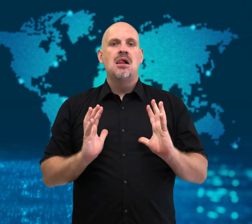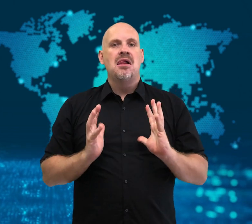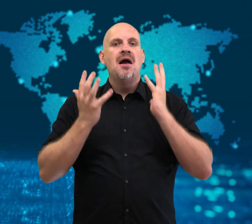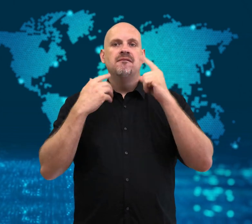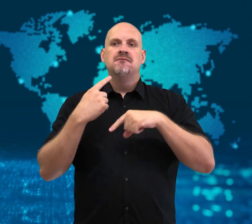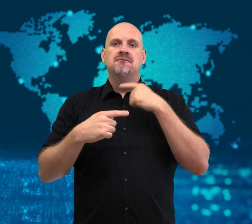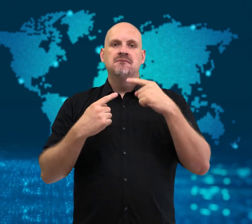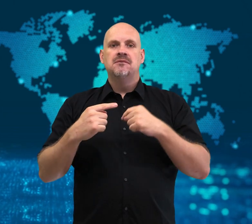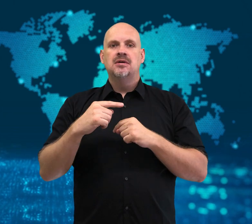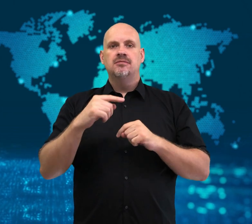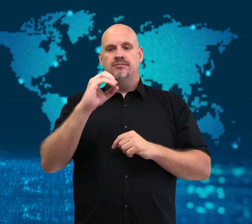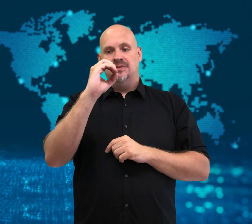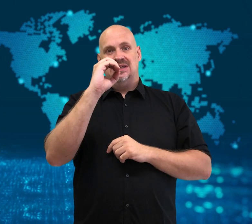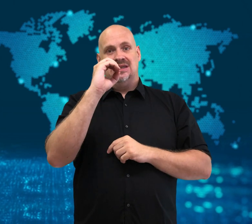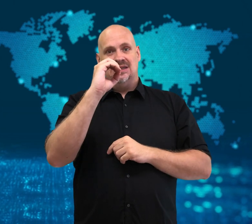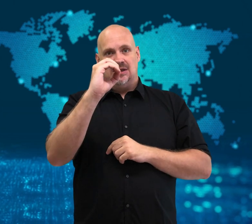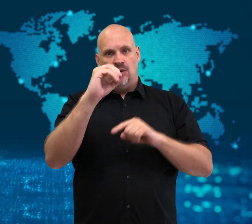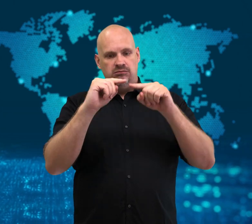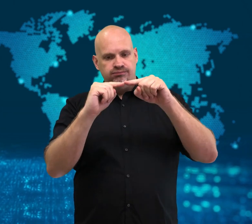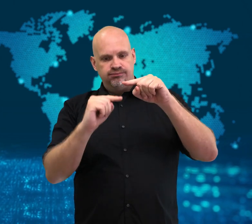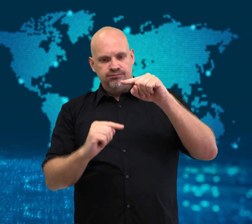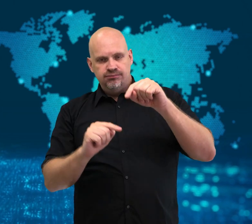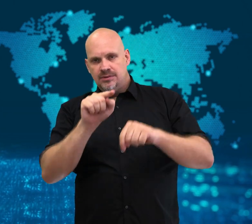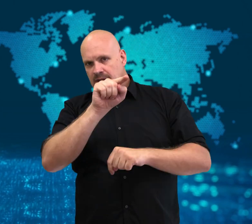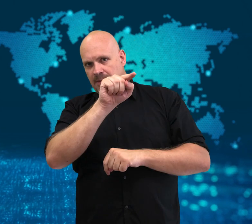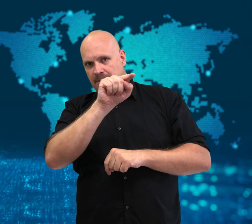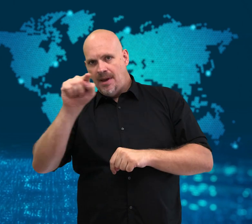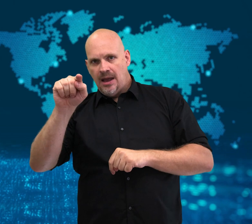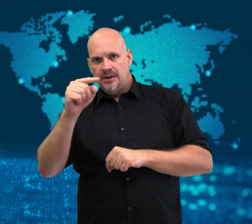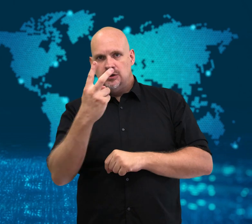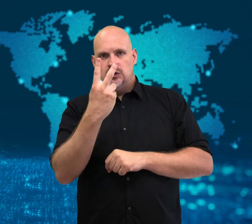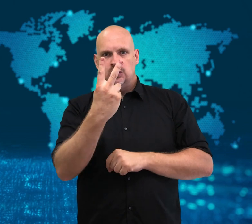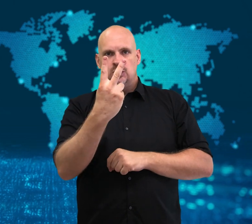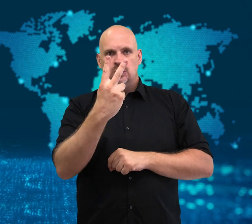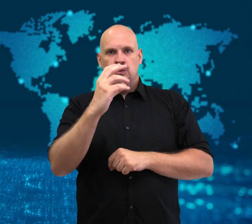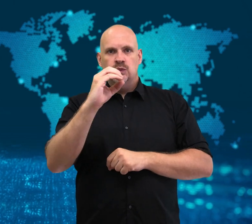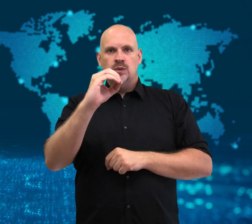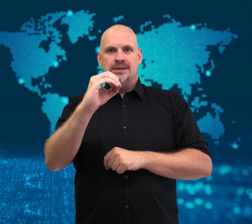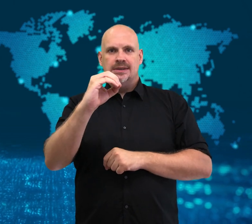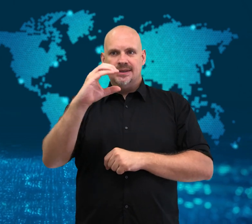If their environment freezes or dries up,